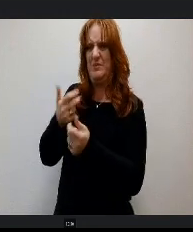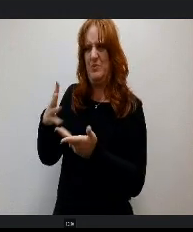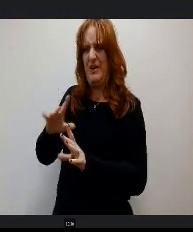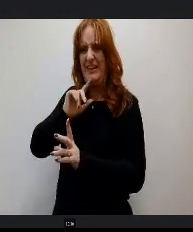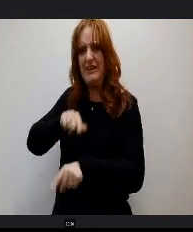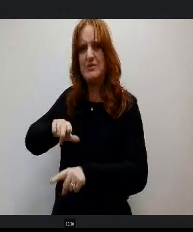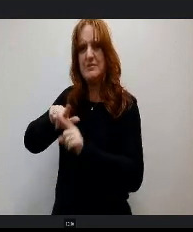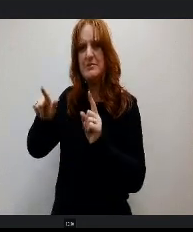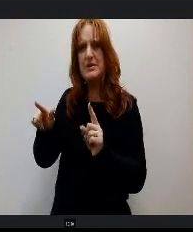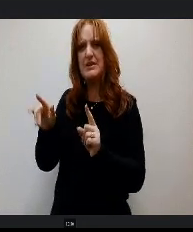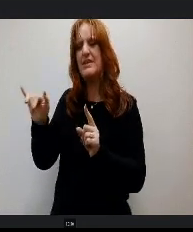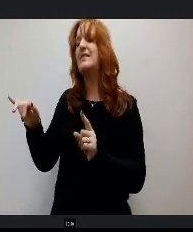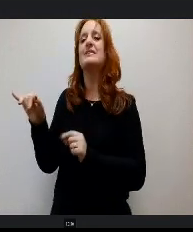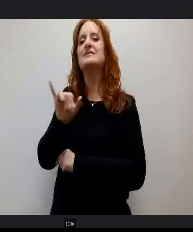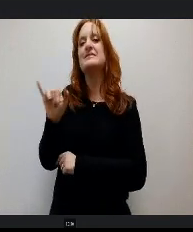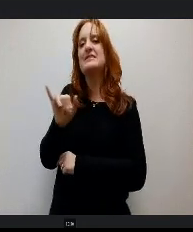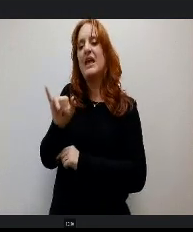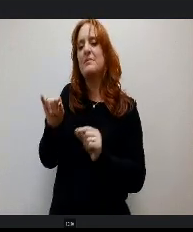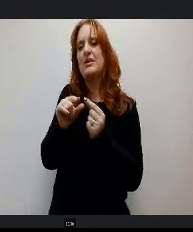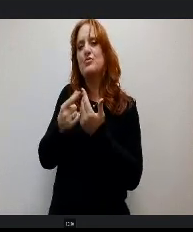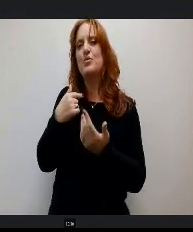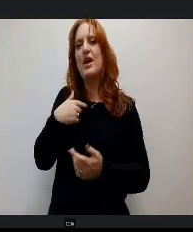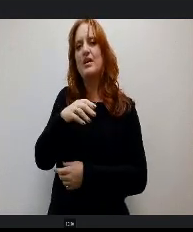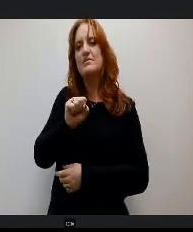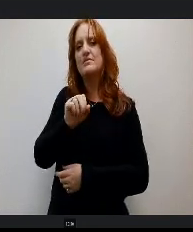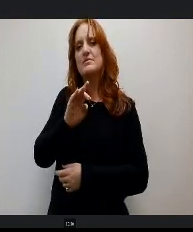in that same category, You have supplies and equipment and then other expenses over 1,000,000